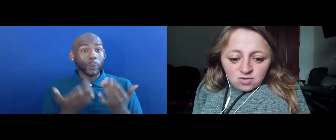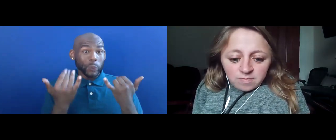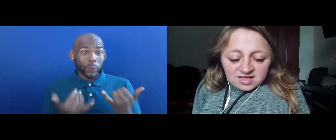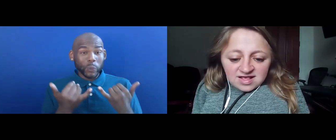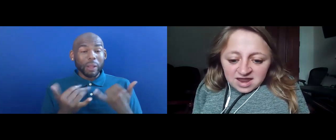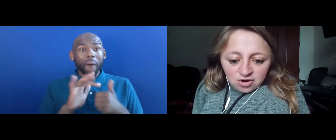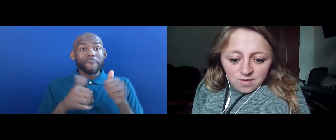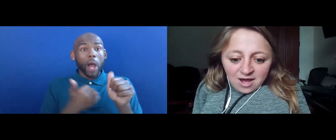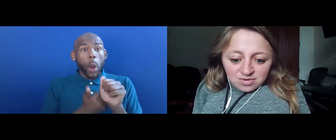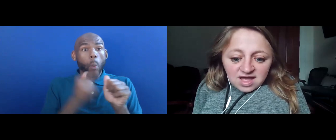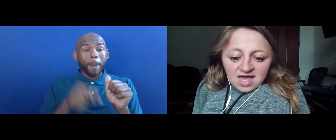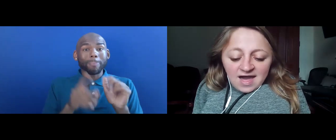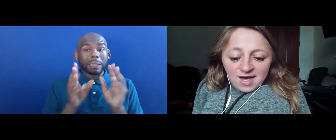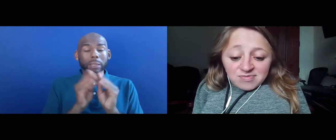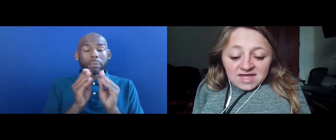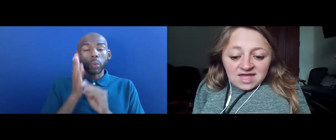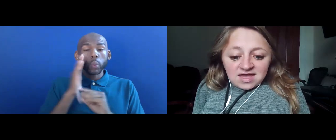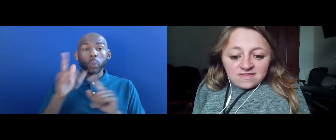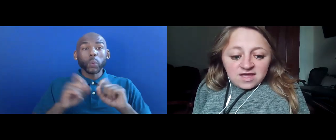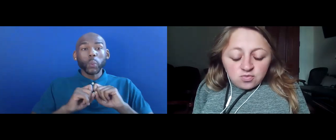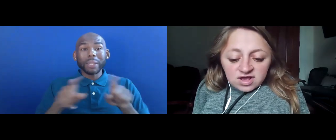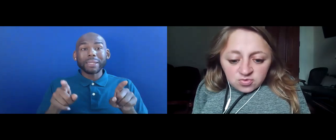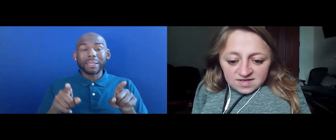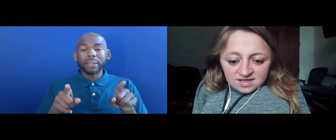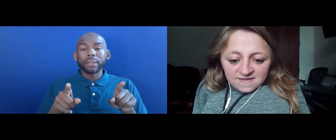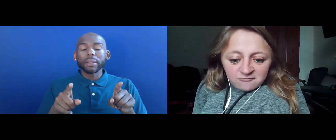WE'LL BE SENDING AROUND THE RESOURCES THAT HAVE BEEN DISCUSSED